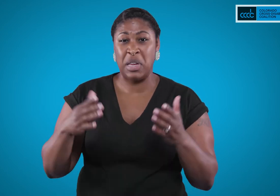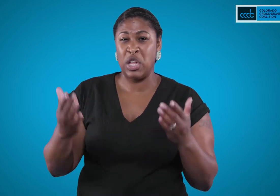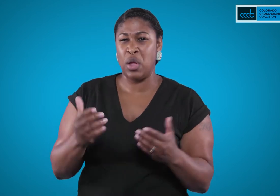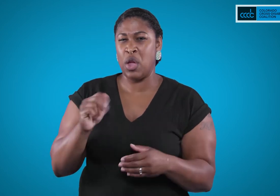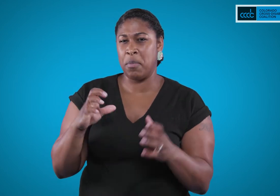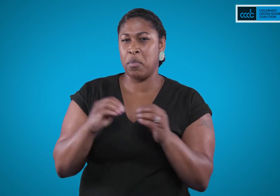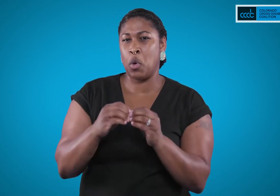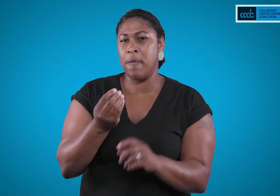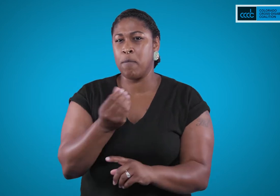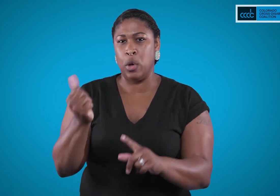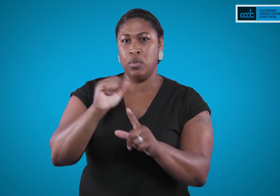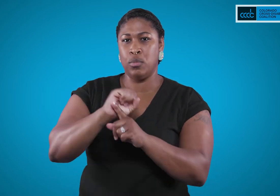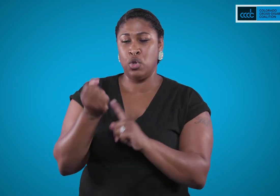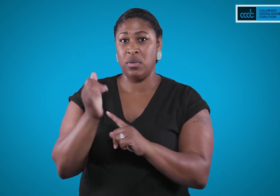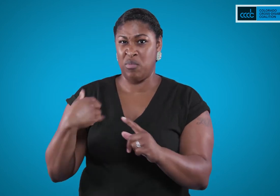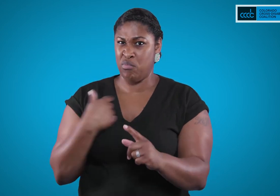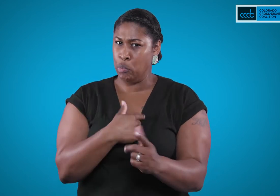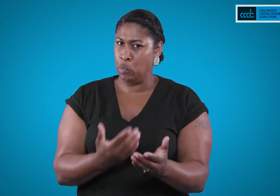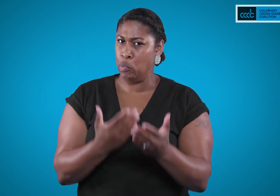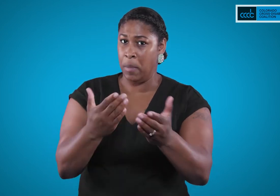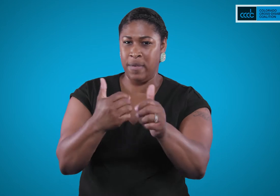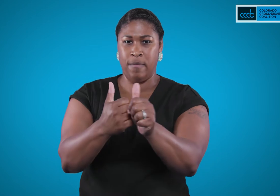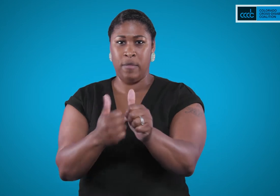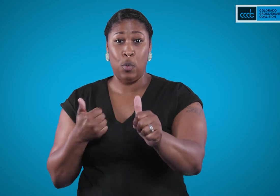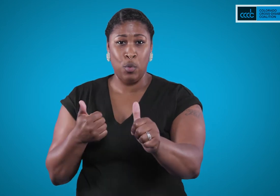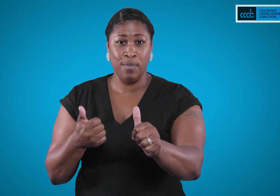Here are a few more scenarios that we recommend you avoid: